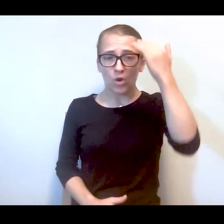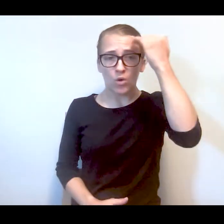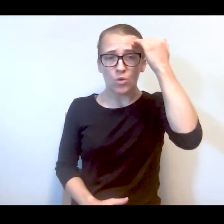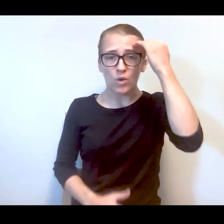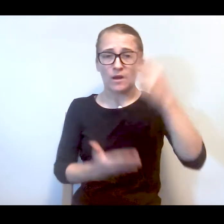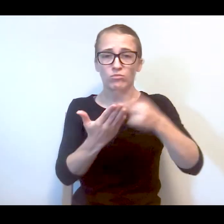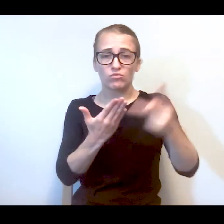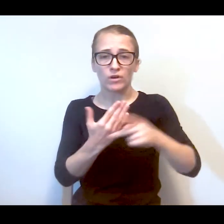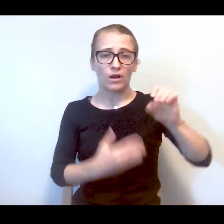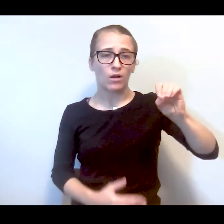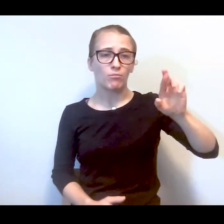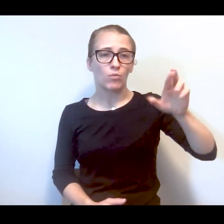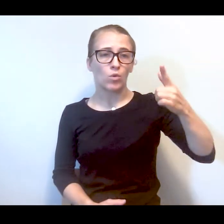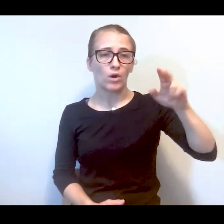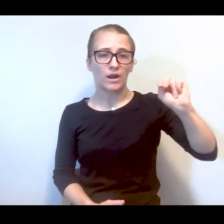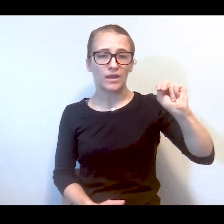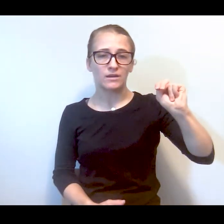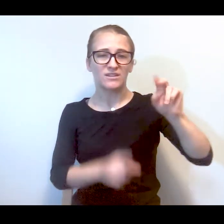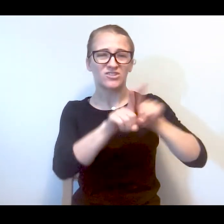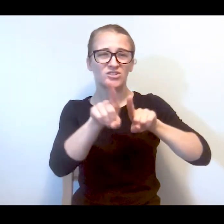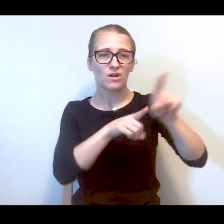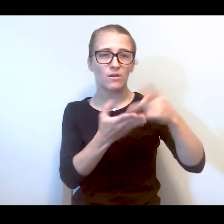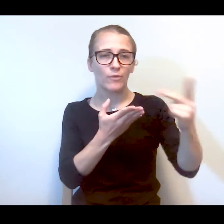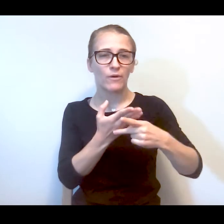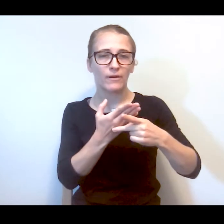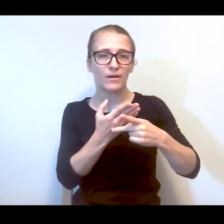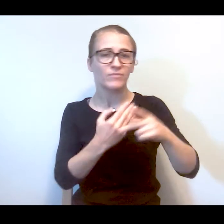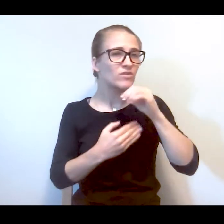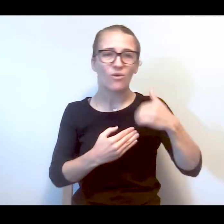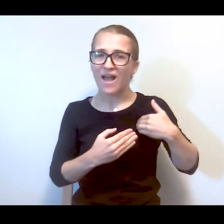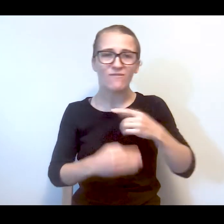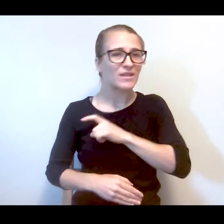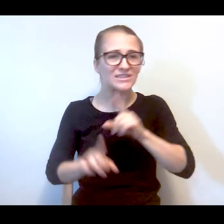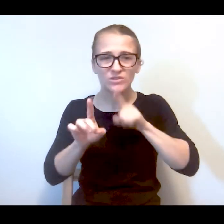program in Oregon and the star program, those programs have no police response and they come with